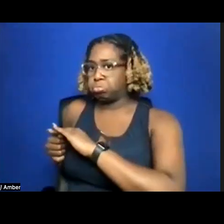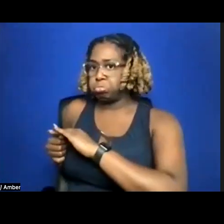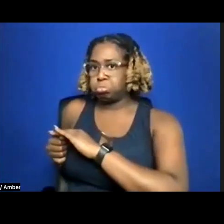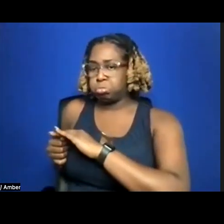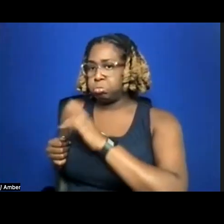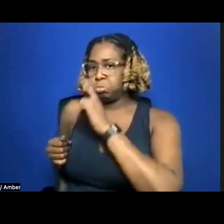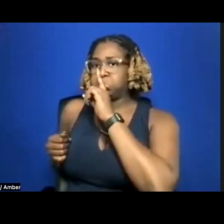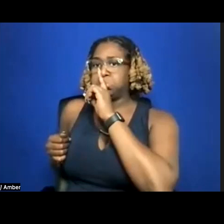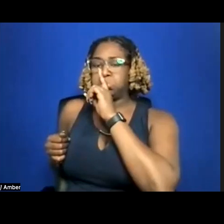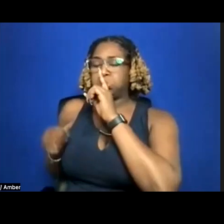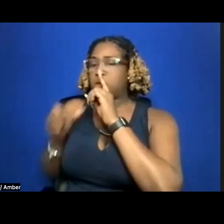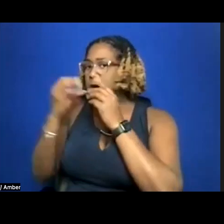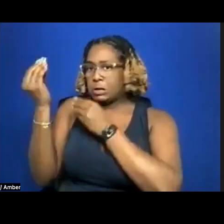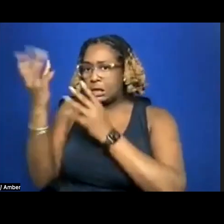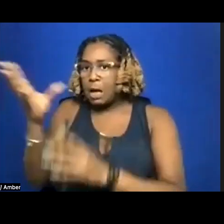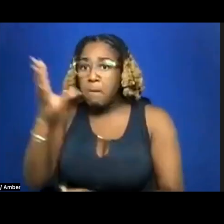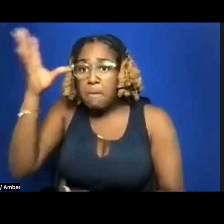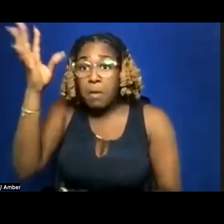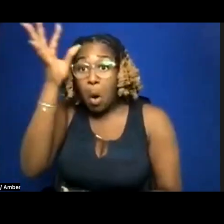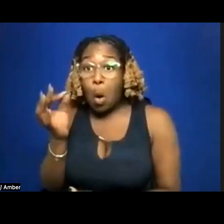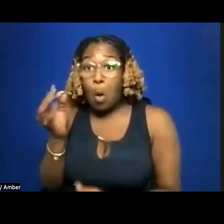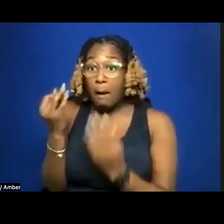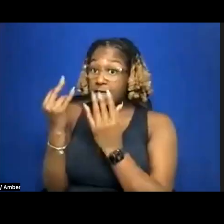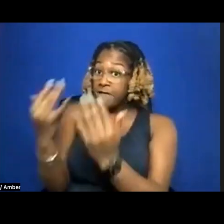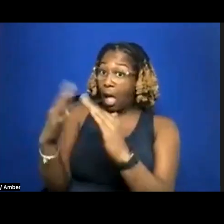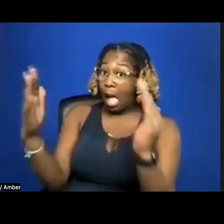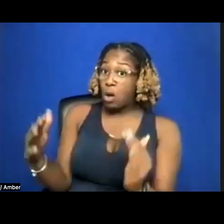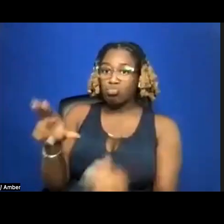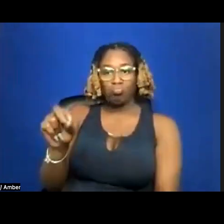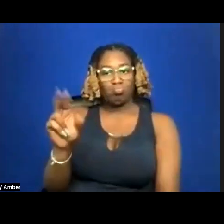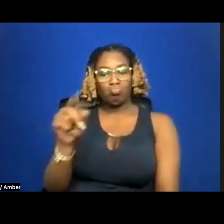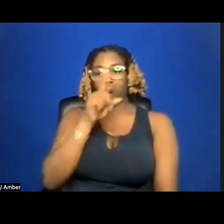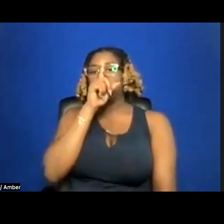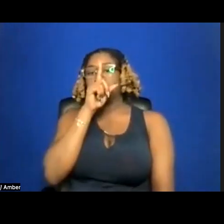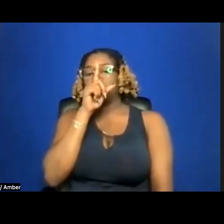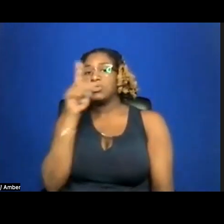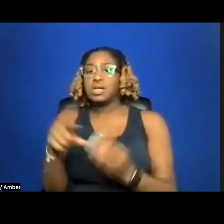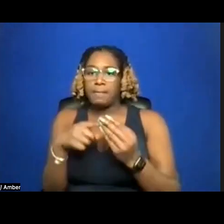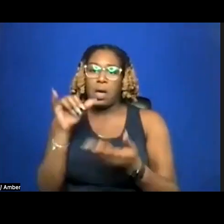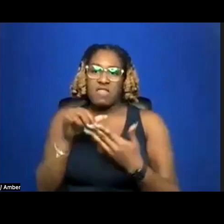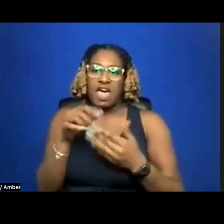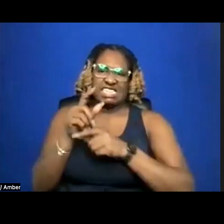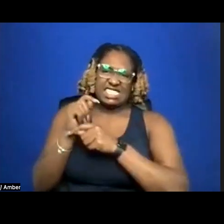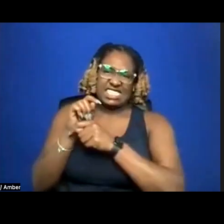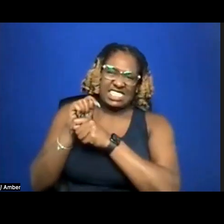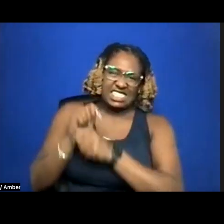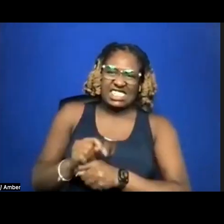to that house. So this poem is kind of about that tension, right, that kind of difficulty